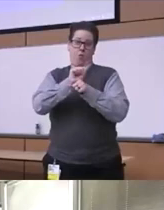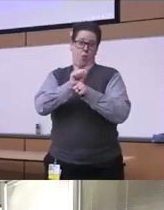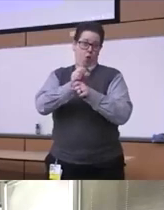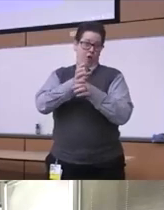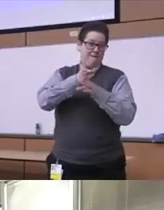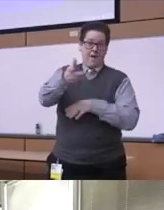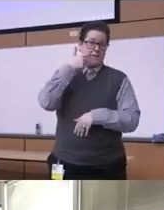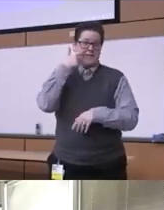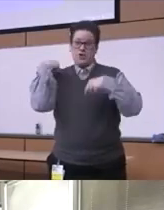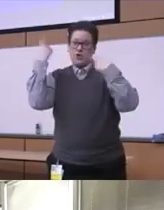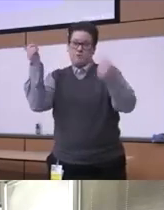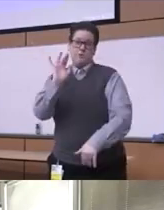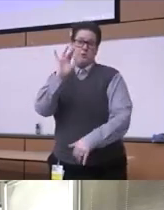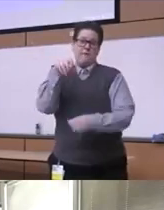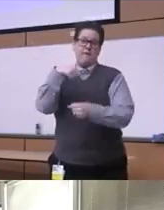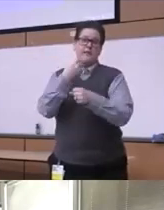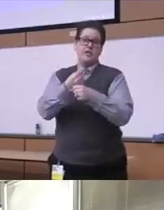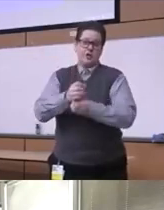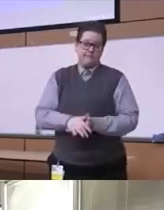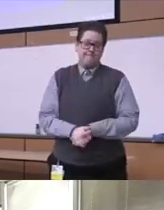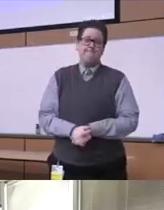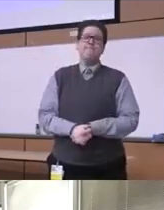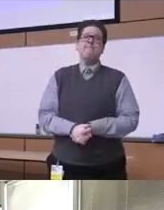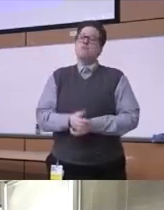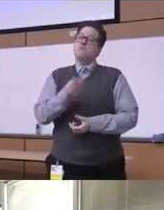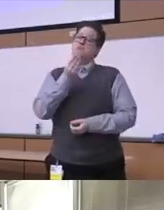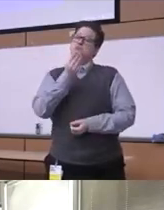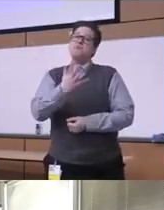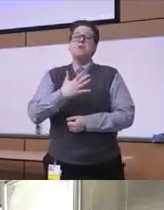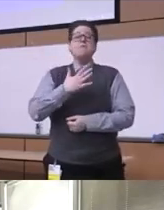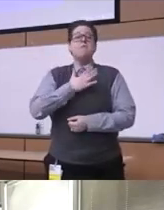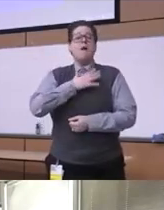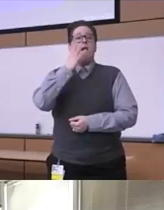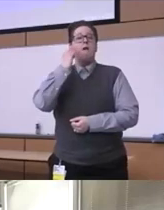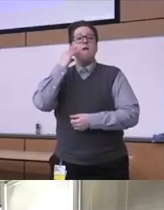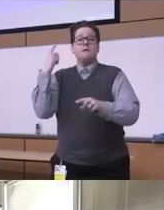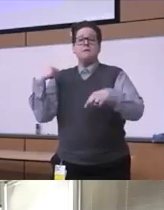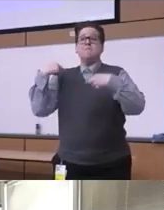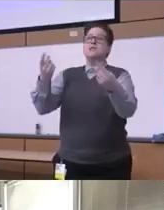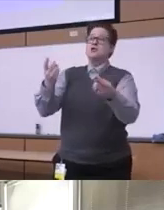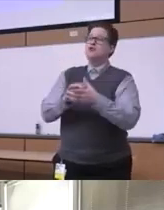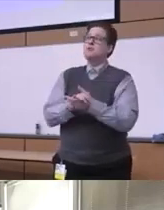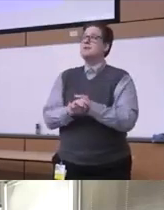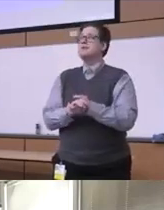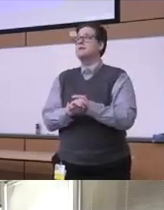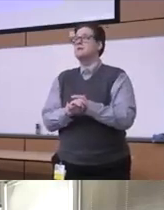25 years now and I'll tell you my experiences you know when it comes to working with patients